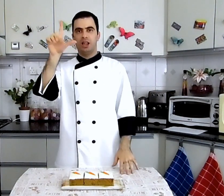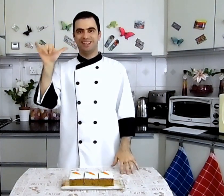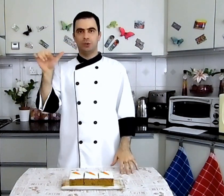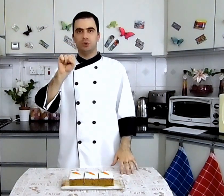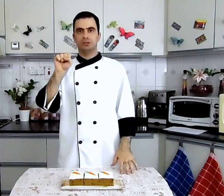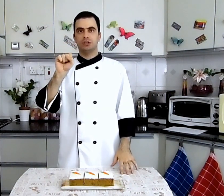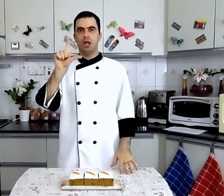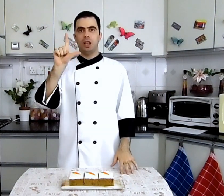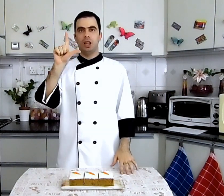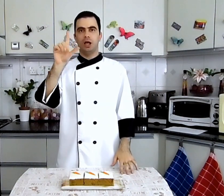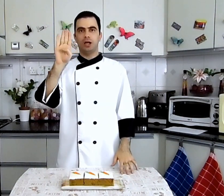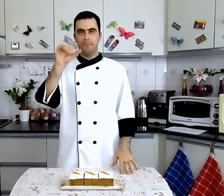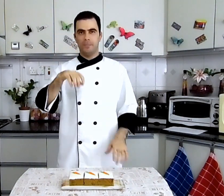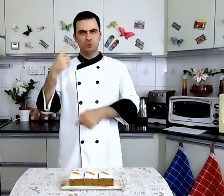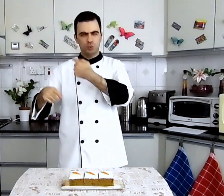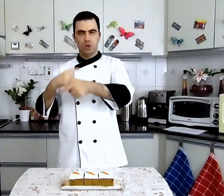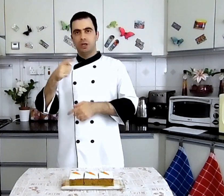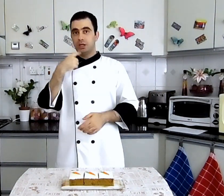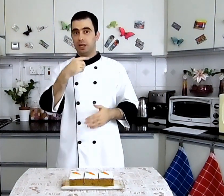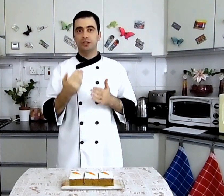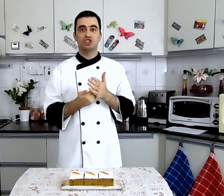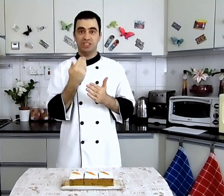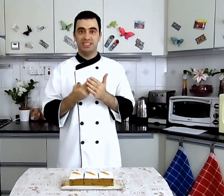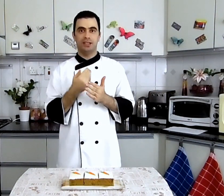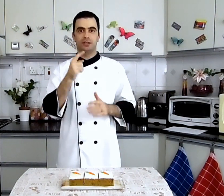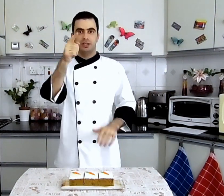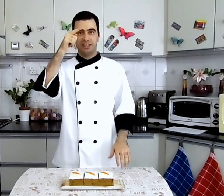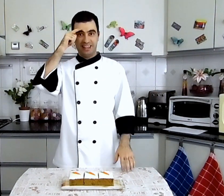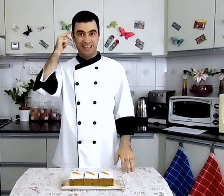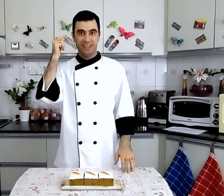to receive my new videos ليوصلكم كل جديد